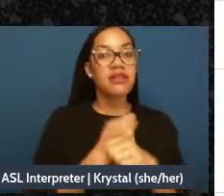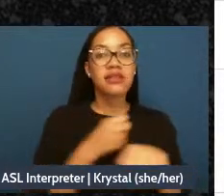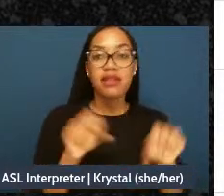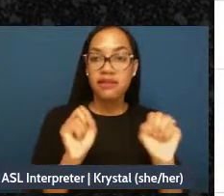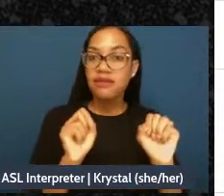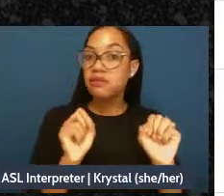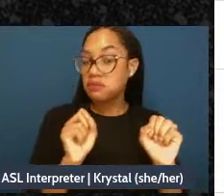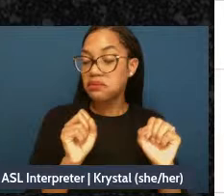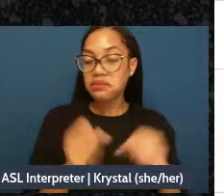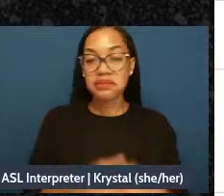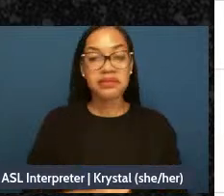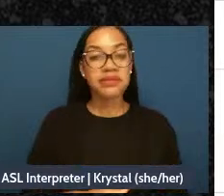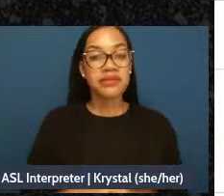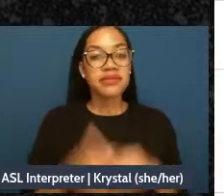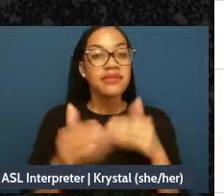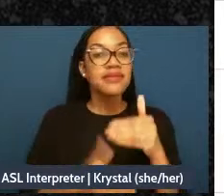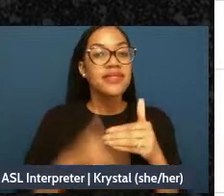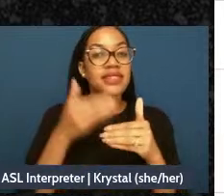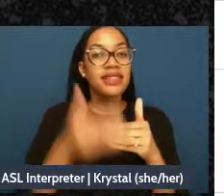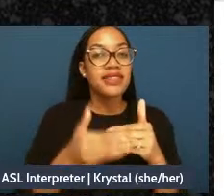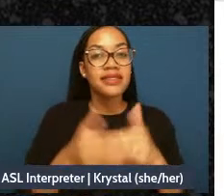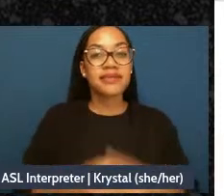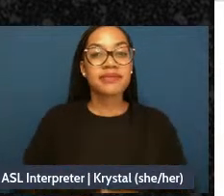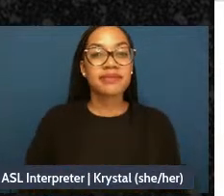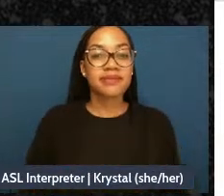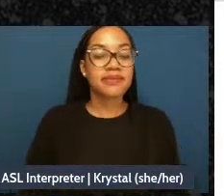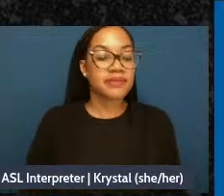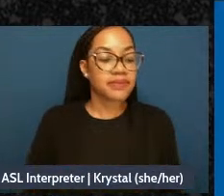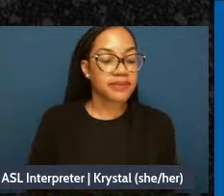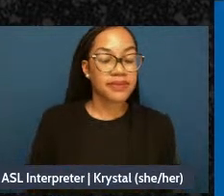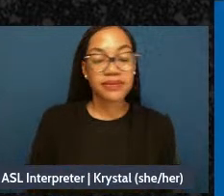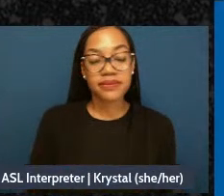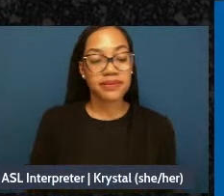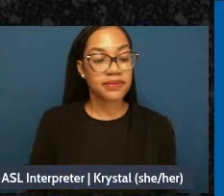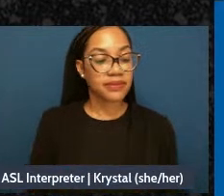So I'm going to go to the next slide, you all can continue to write in